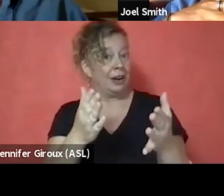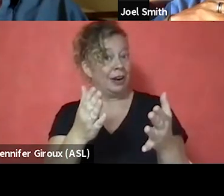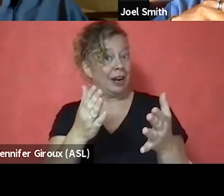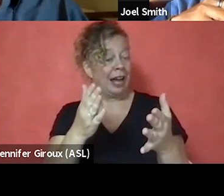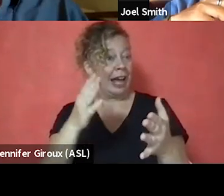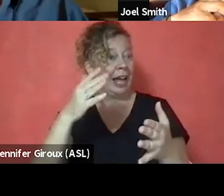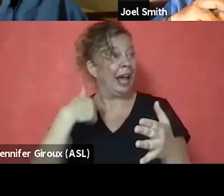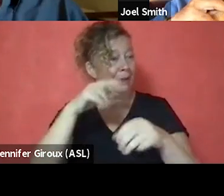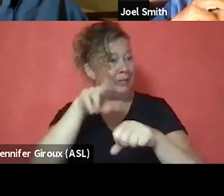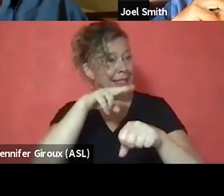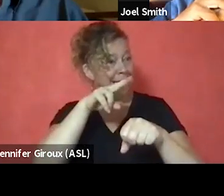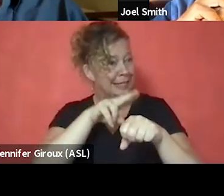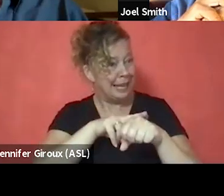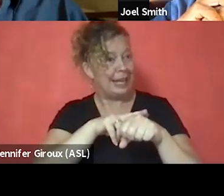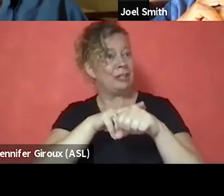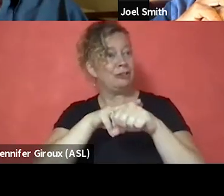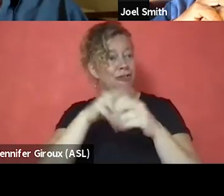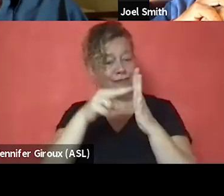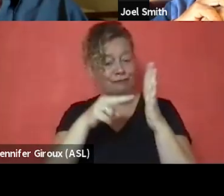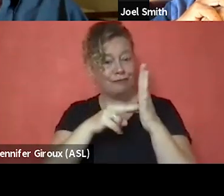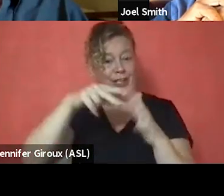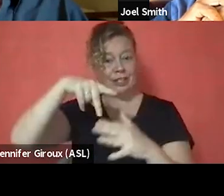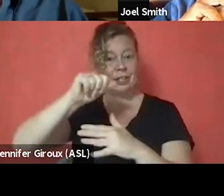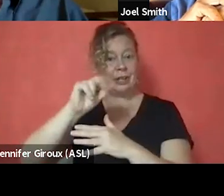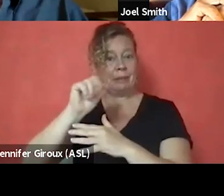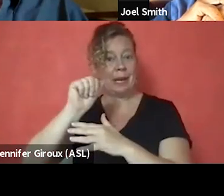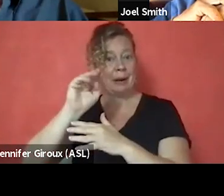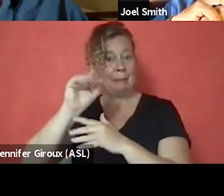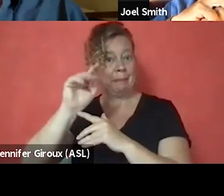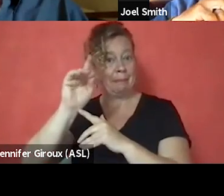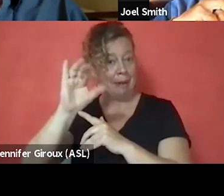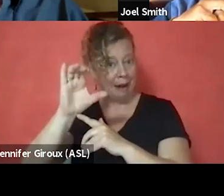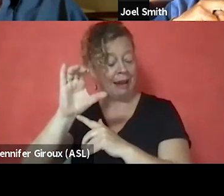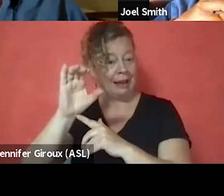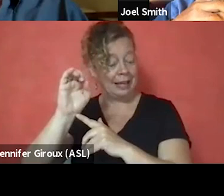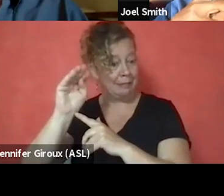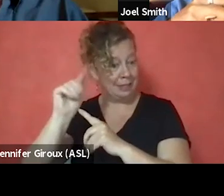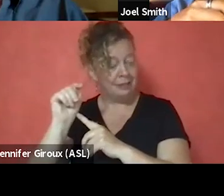I understand medicine, healthcare, primary healthcare, and behavioral health care.